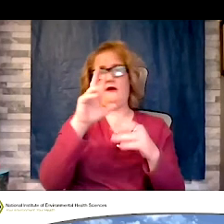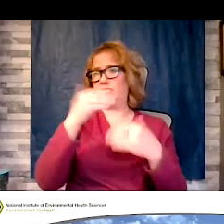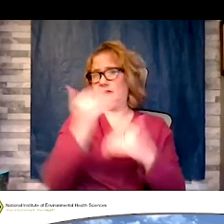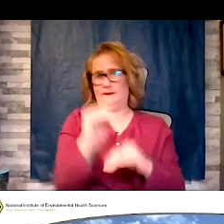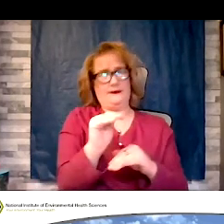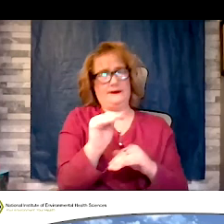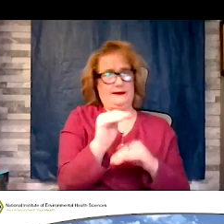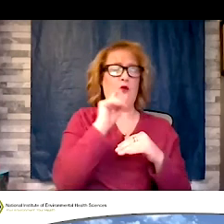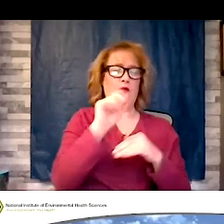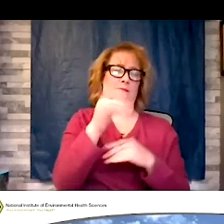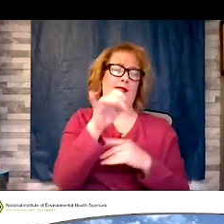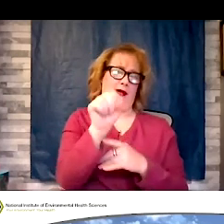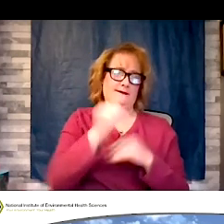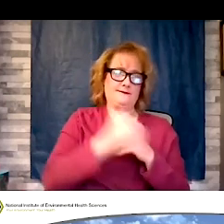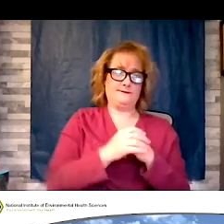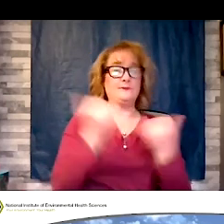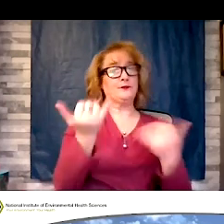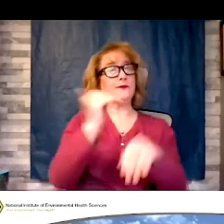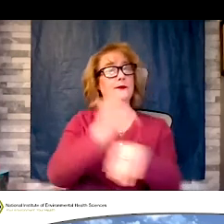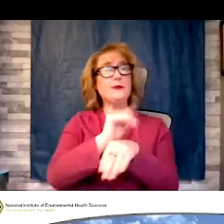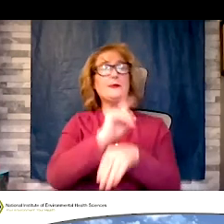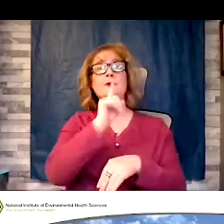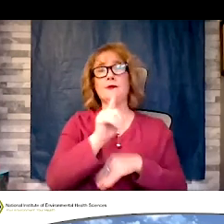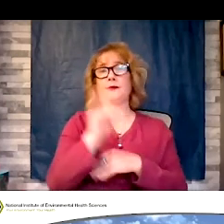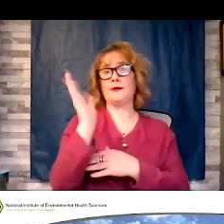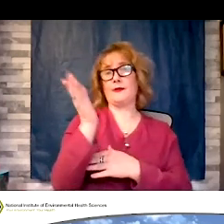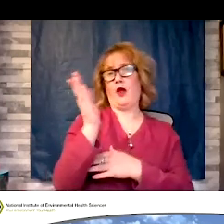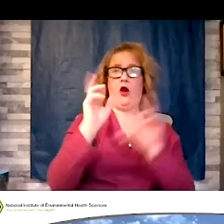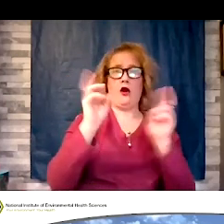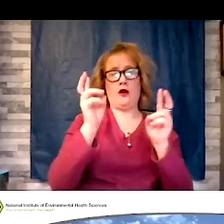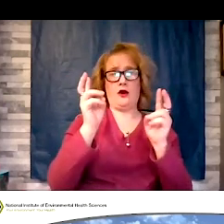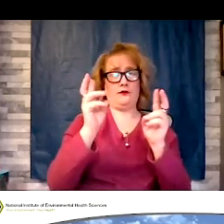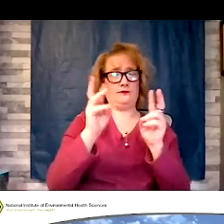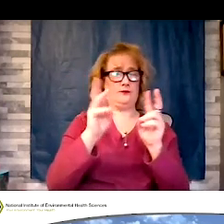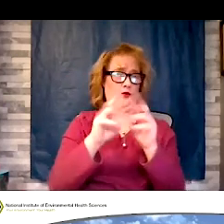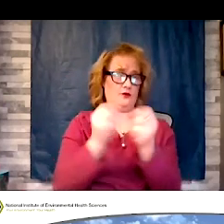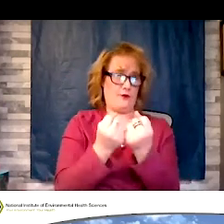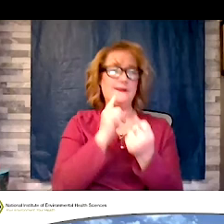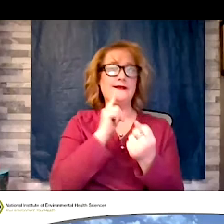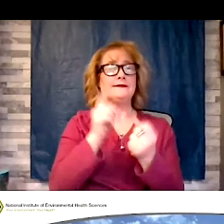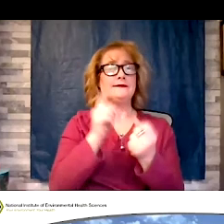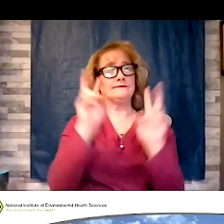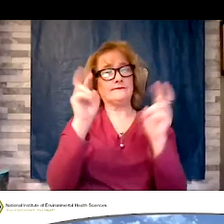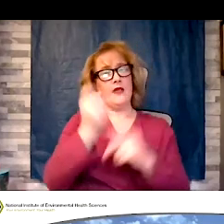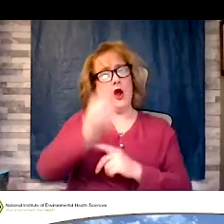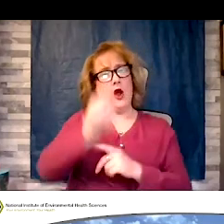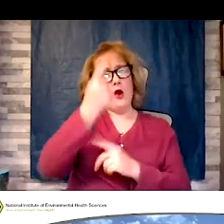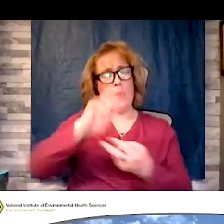real talk webinar is titled understanding and reversing diabetes, heart disease, and